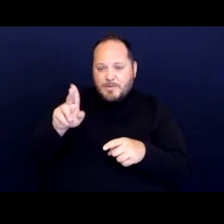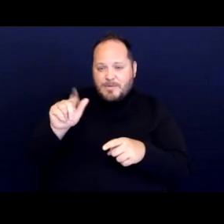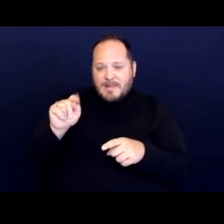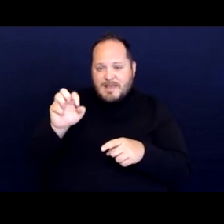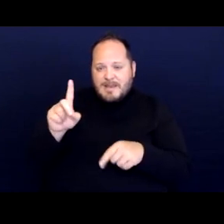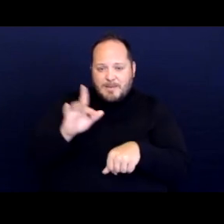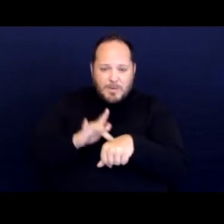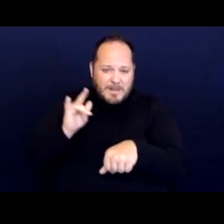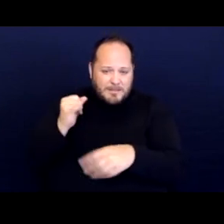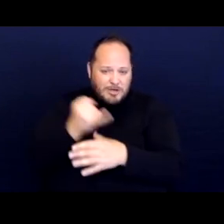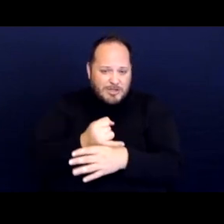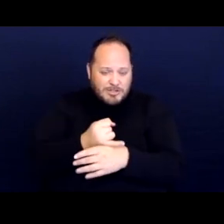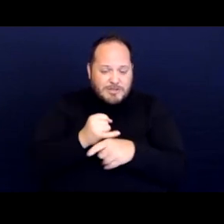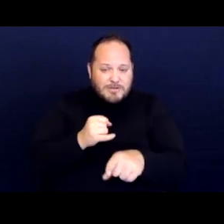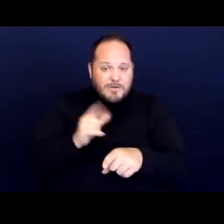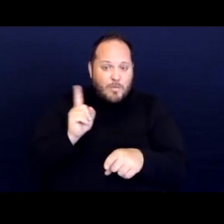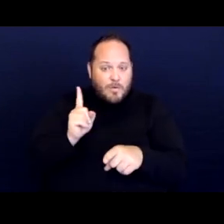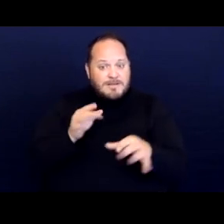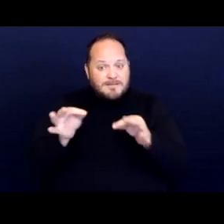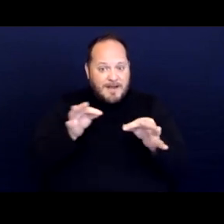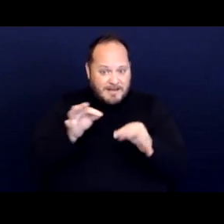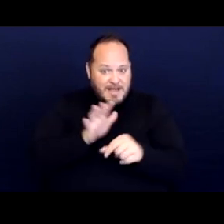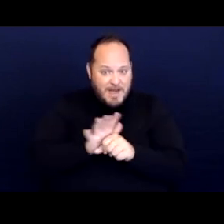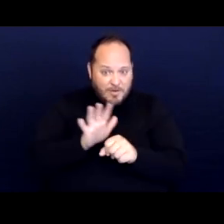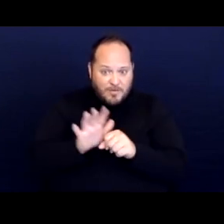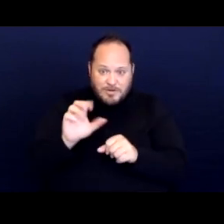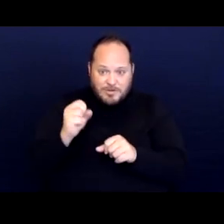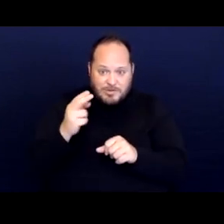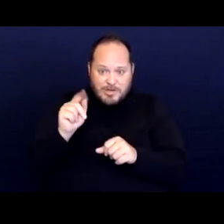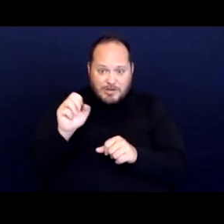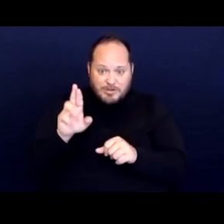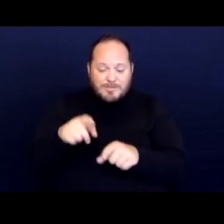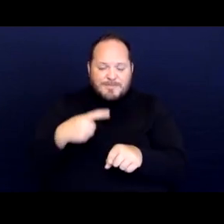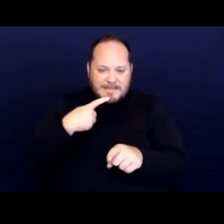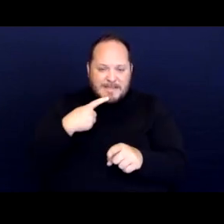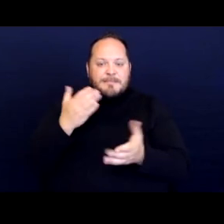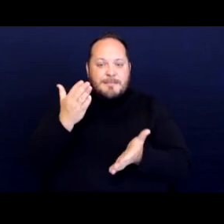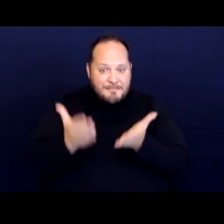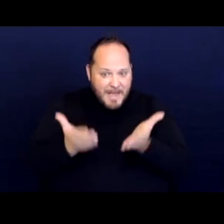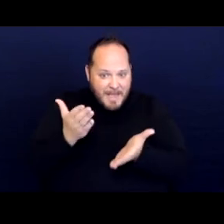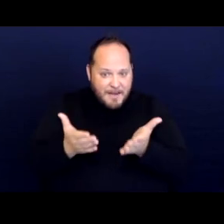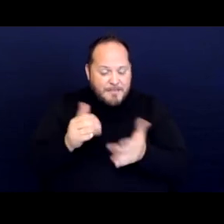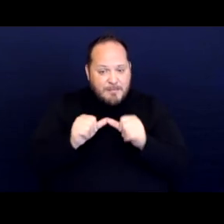where it defines adequate shelter it says it may be permanent supportive housing